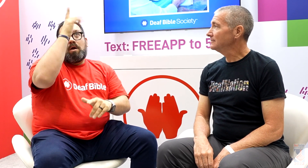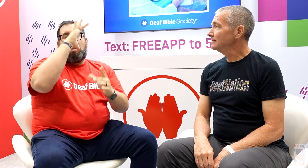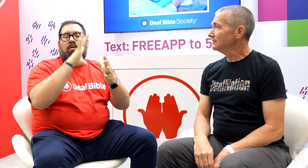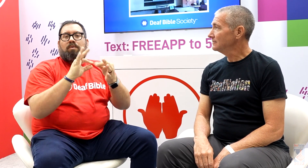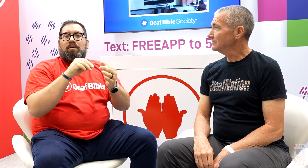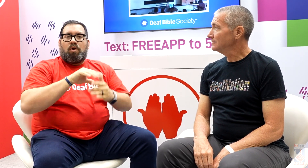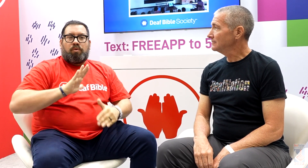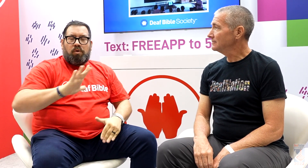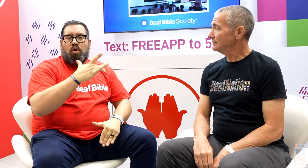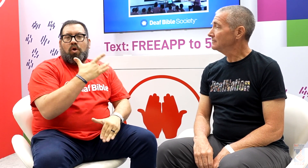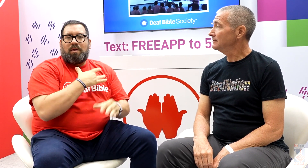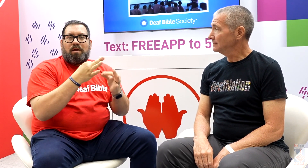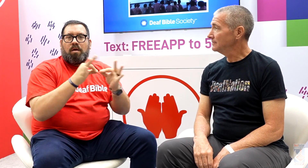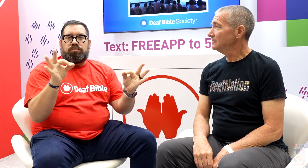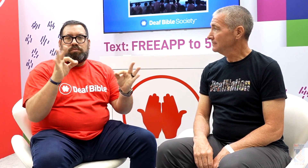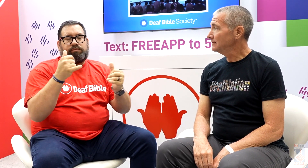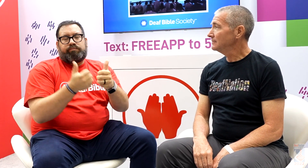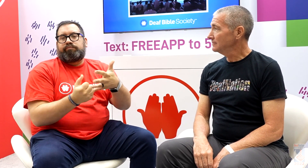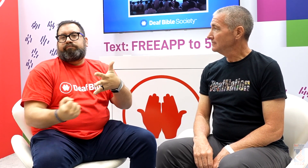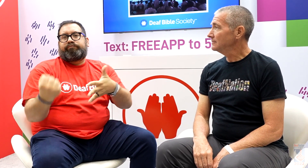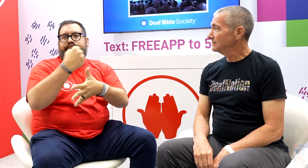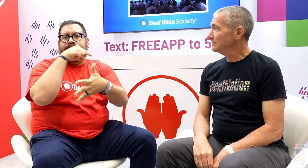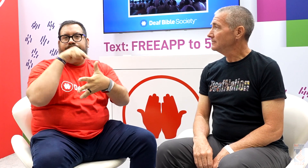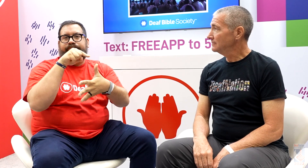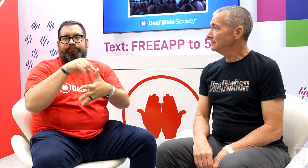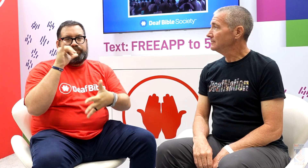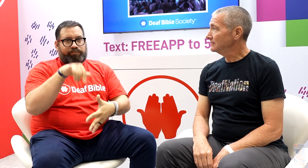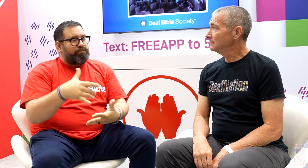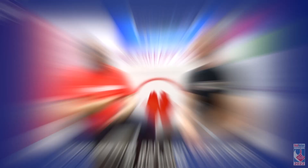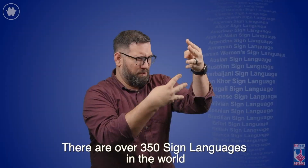God’s message in your heart’s language. That’s our priority.